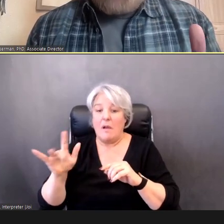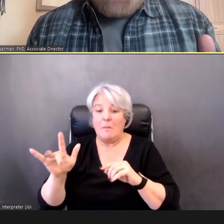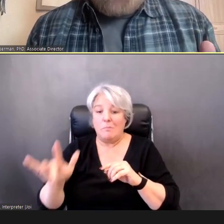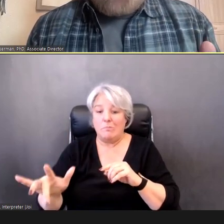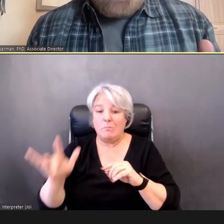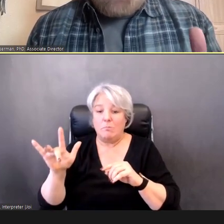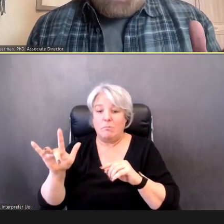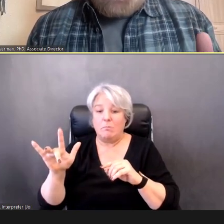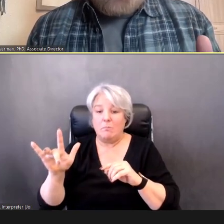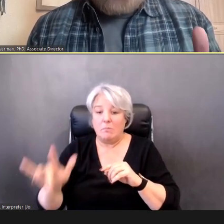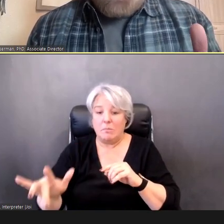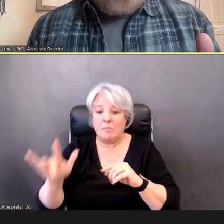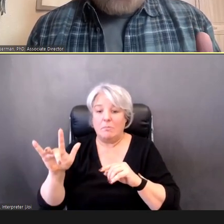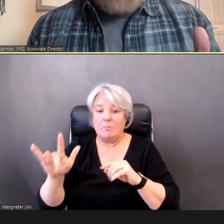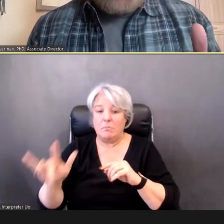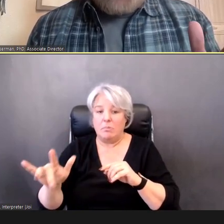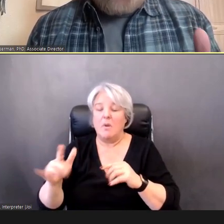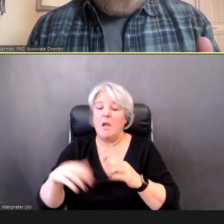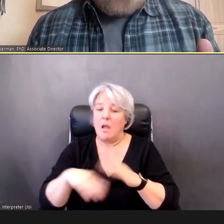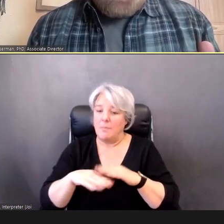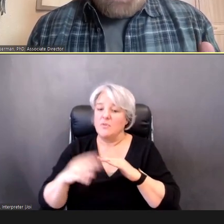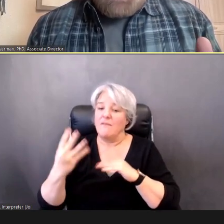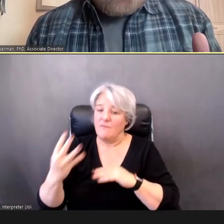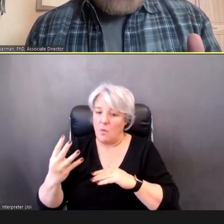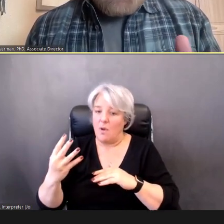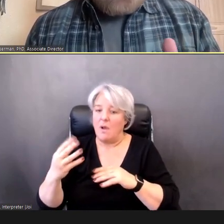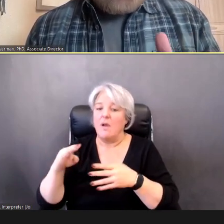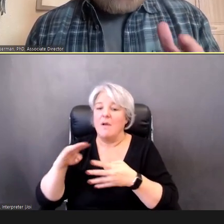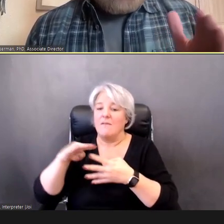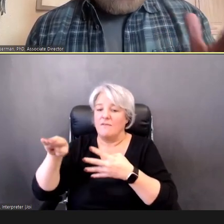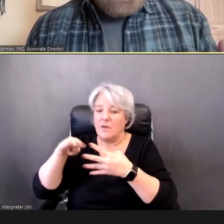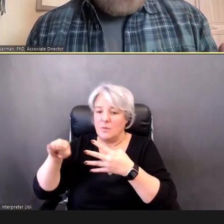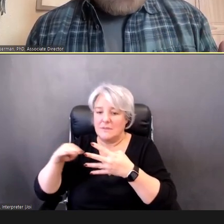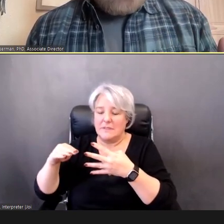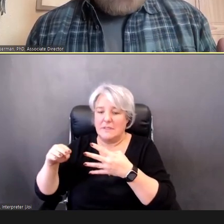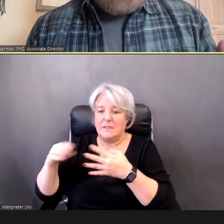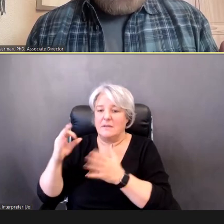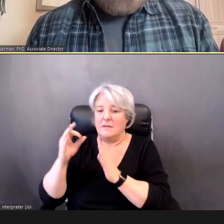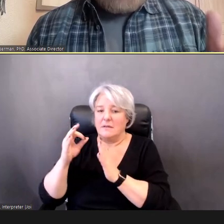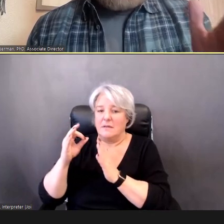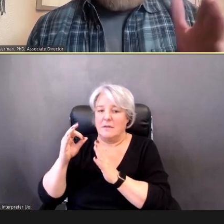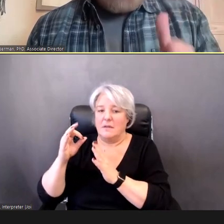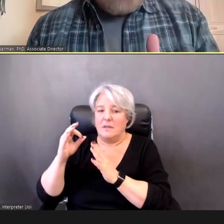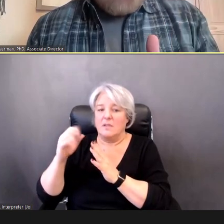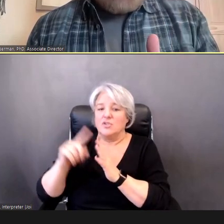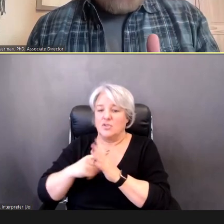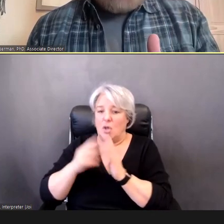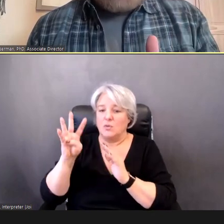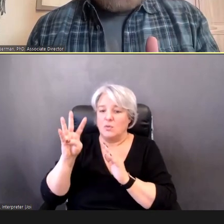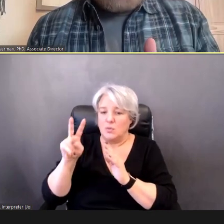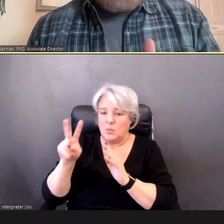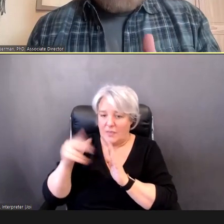Starting at 2000. Then 4,000. Then 1,000.